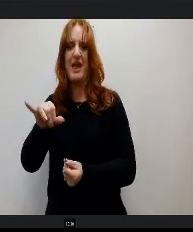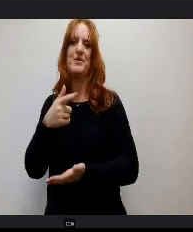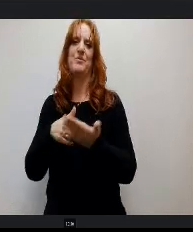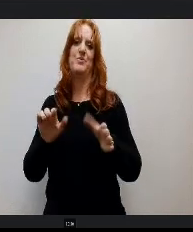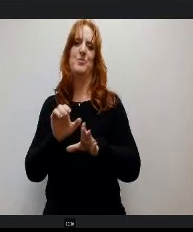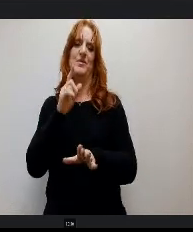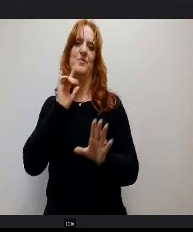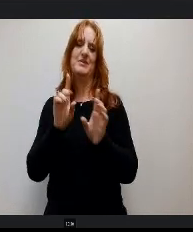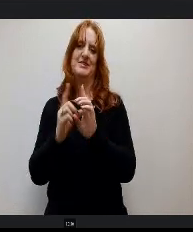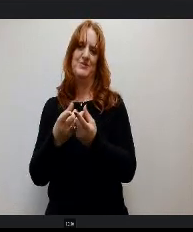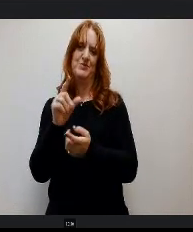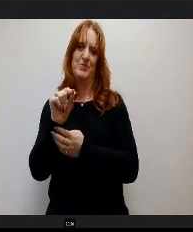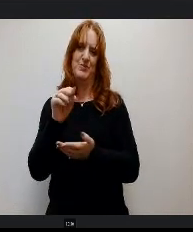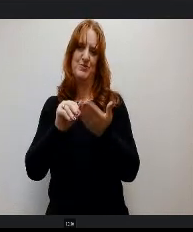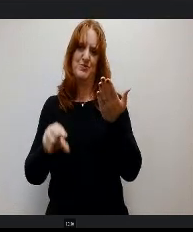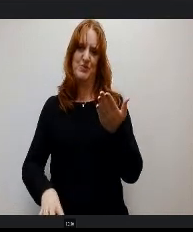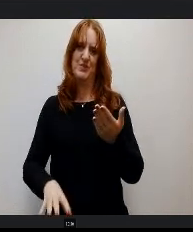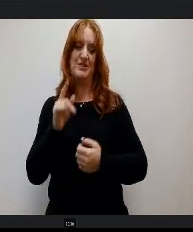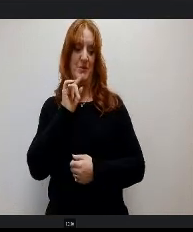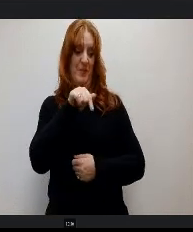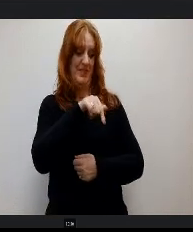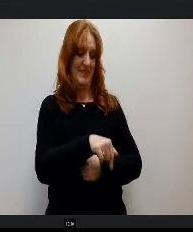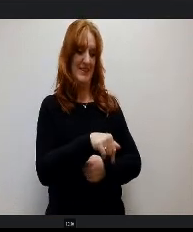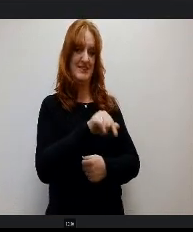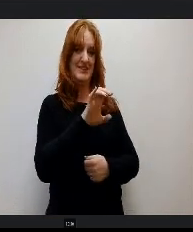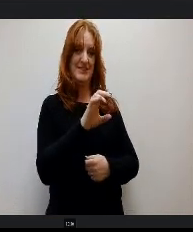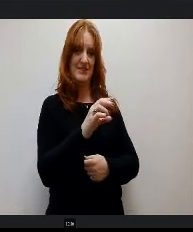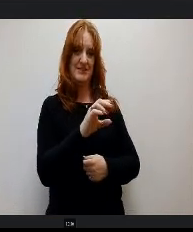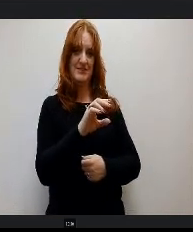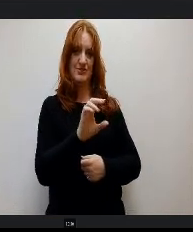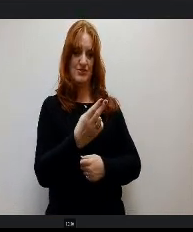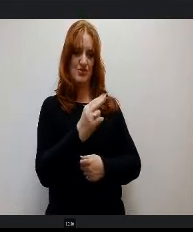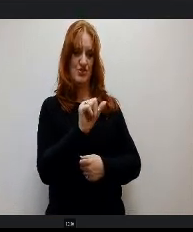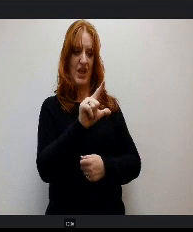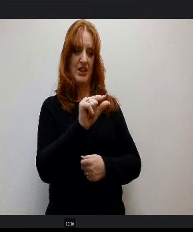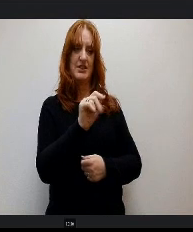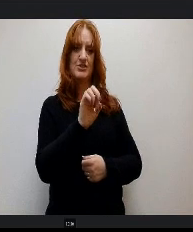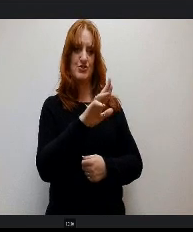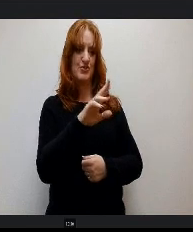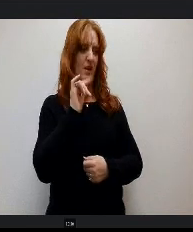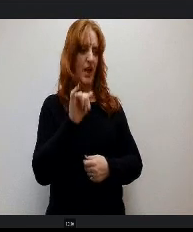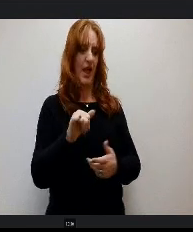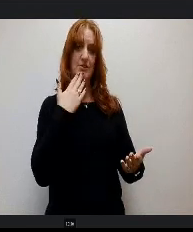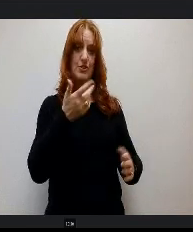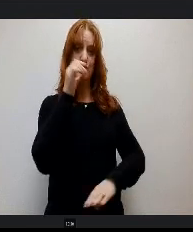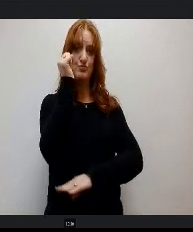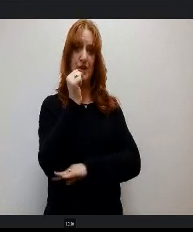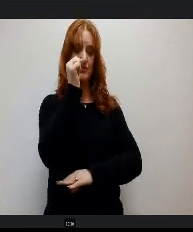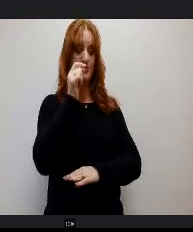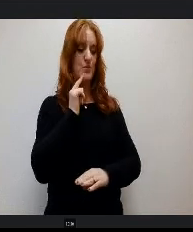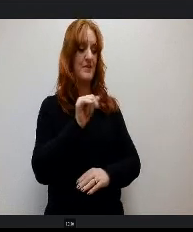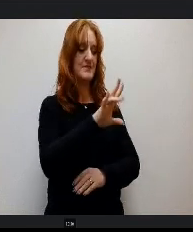Challenger has another record setting year for student programs will run 777 total